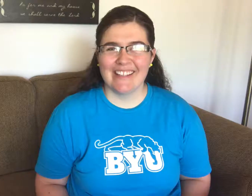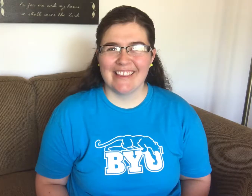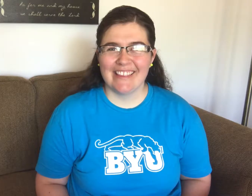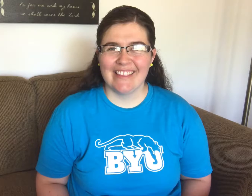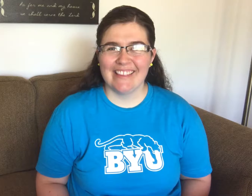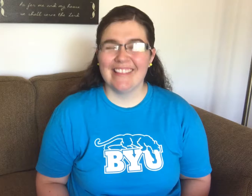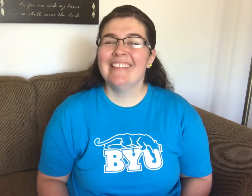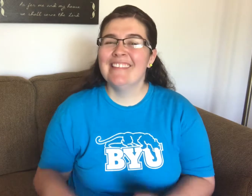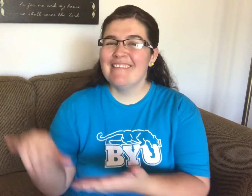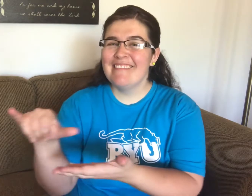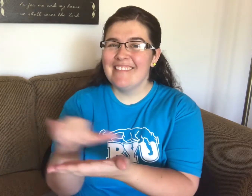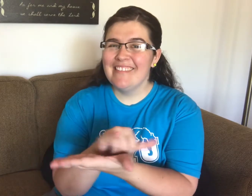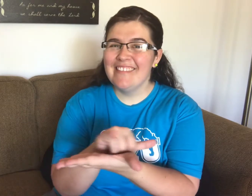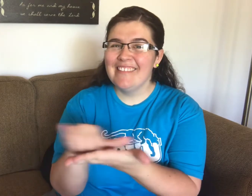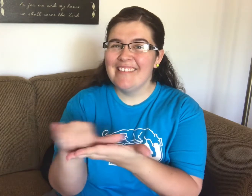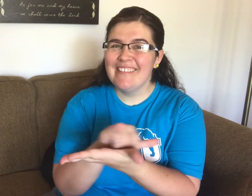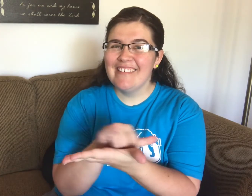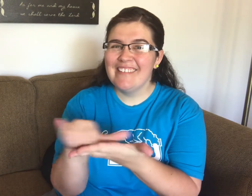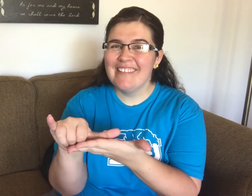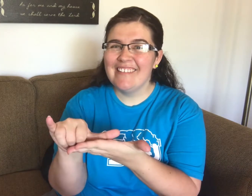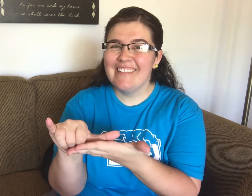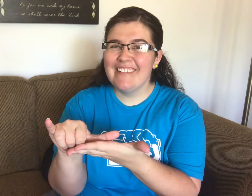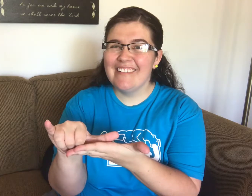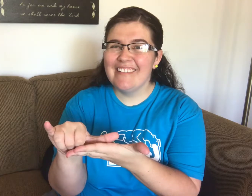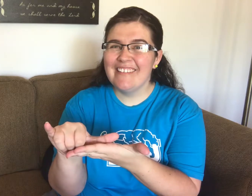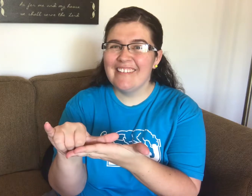Ukrainian Sign Language for YOUTUBE